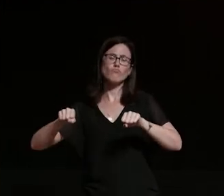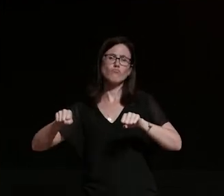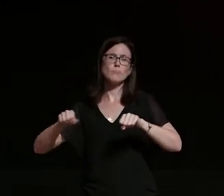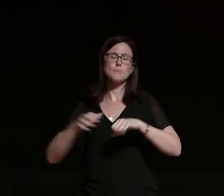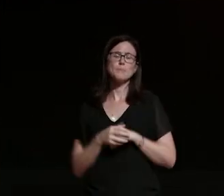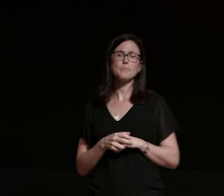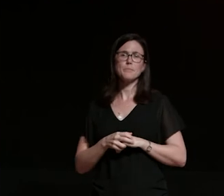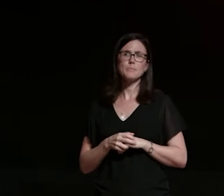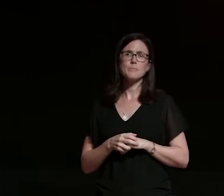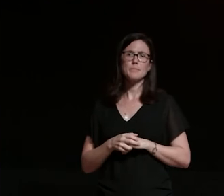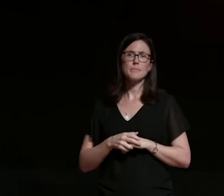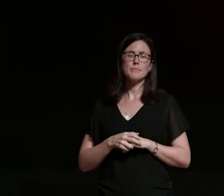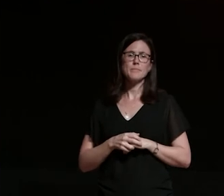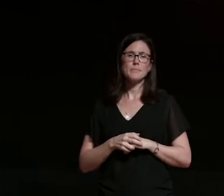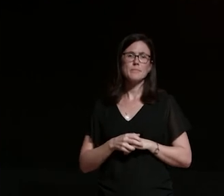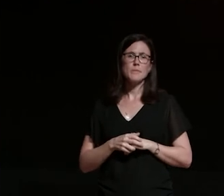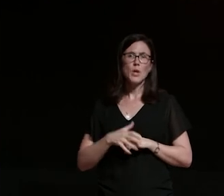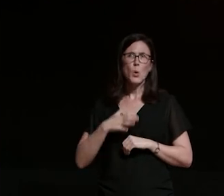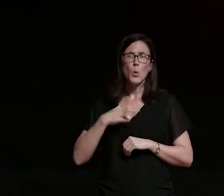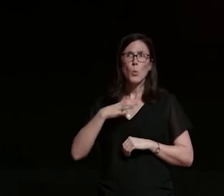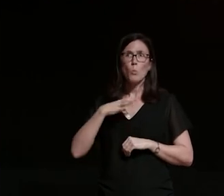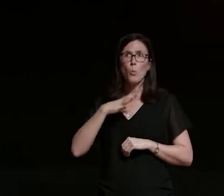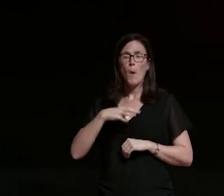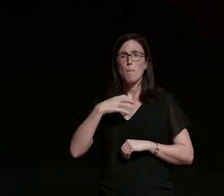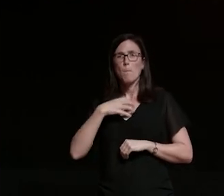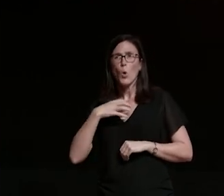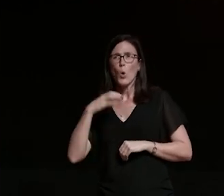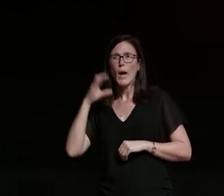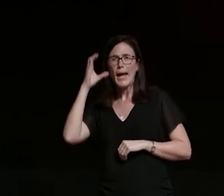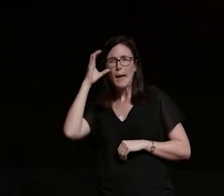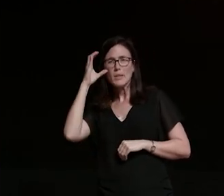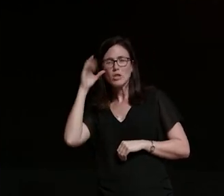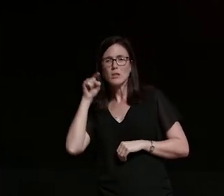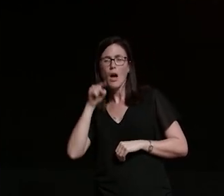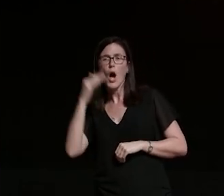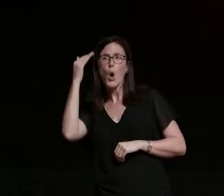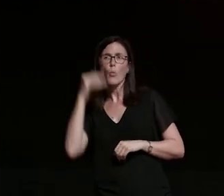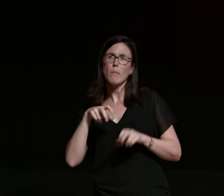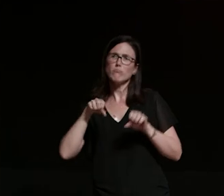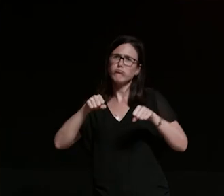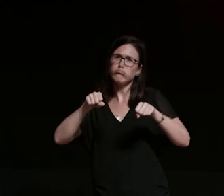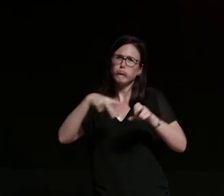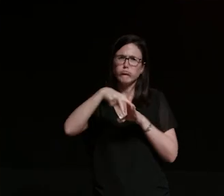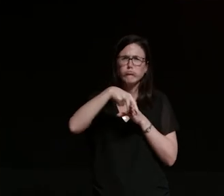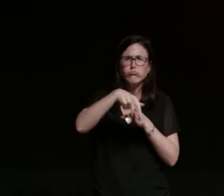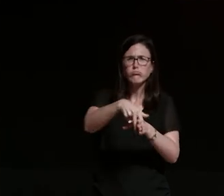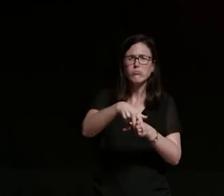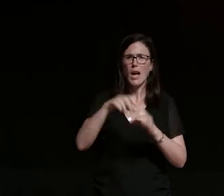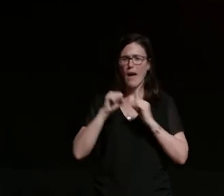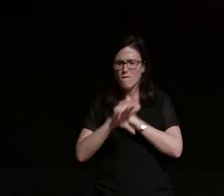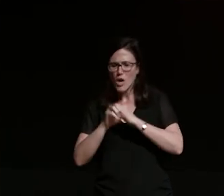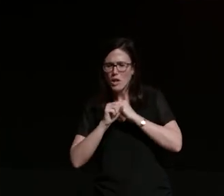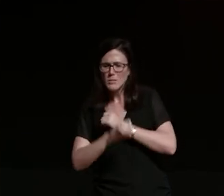more women more images of women riding bikes until we see advertisements and products around for